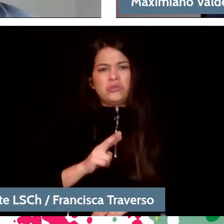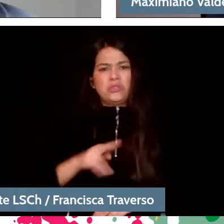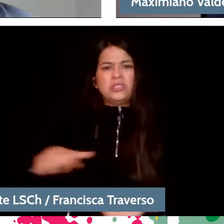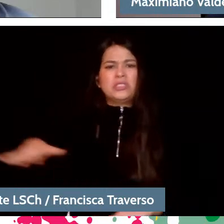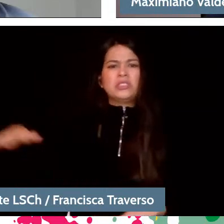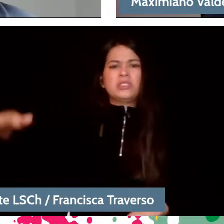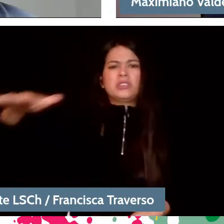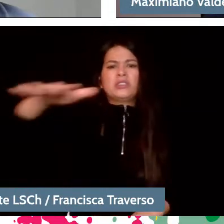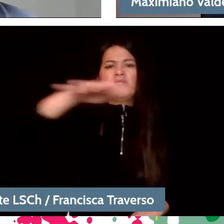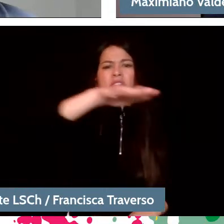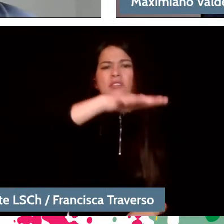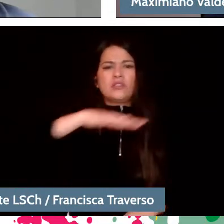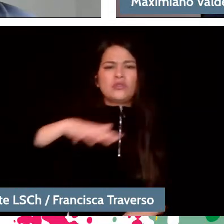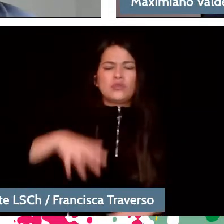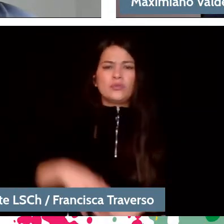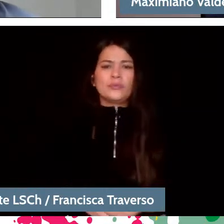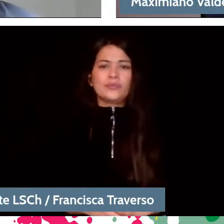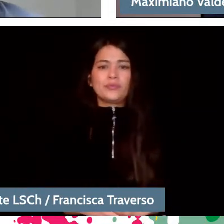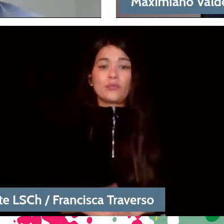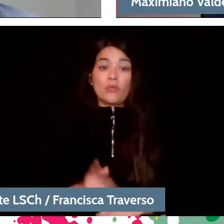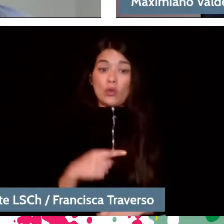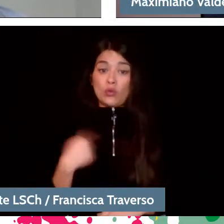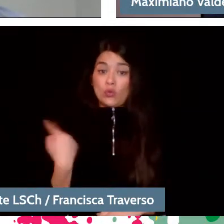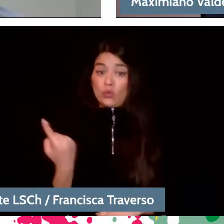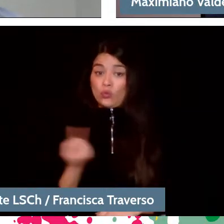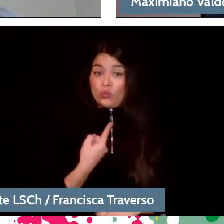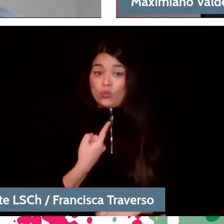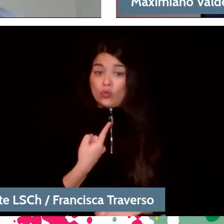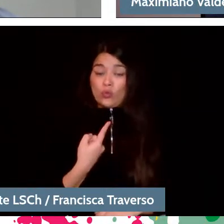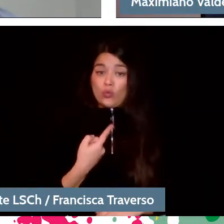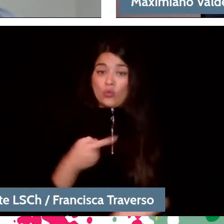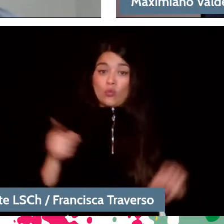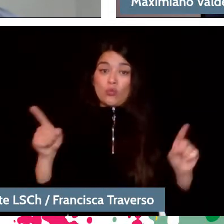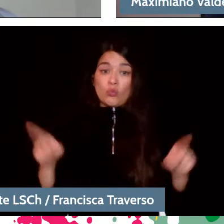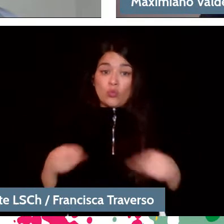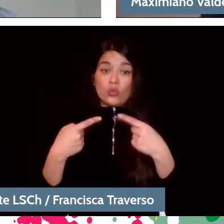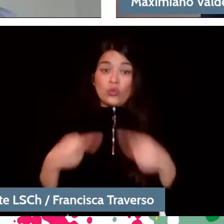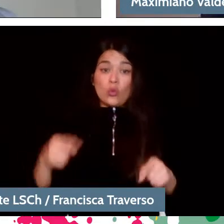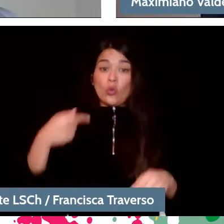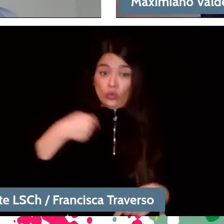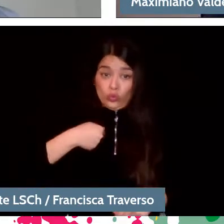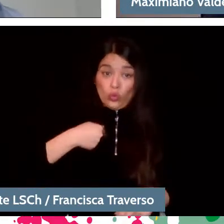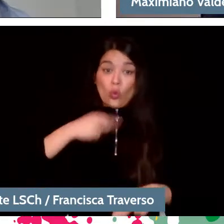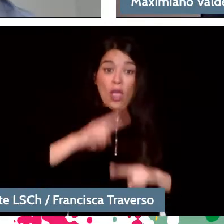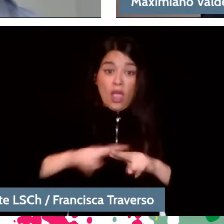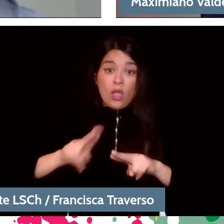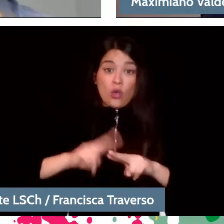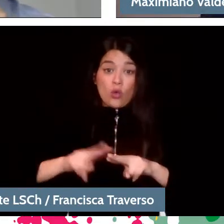We, the ones who make the music, for example, me. The music that I make, which is the music called classical music.